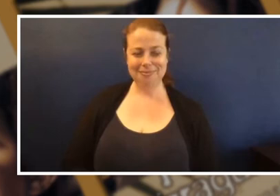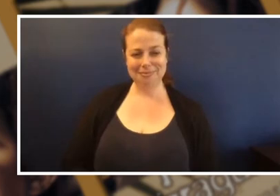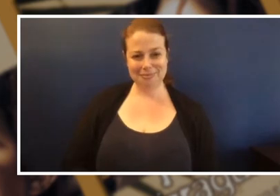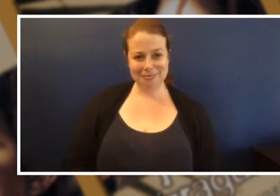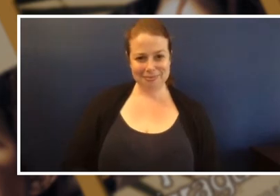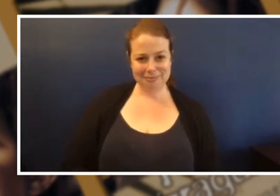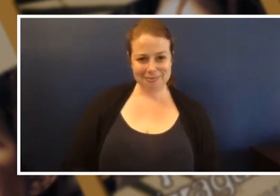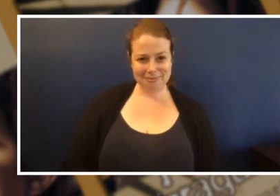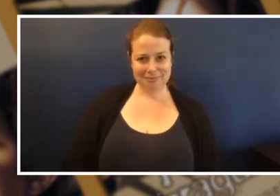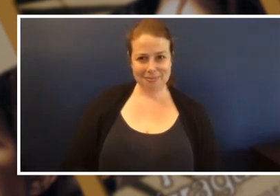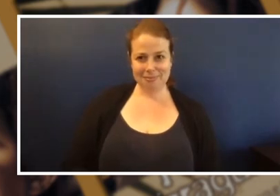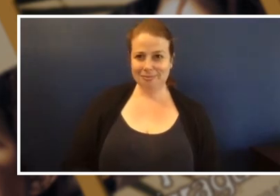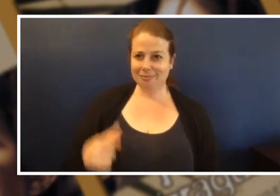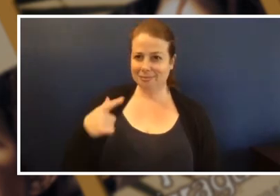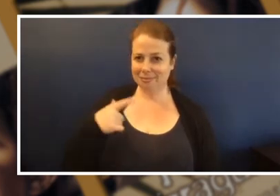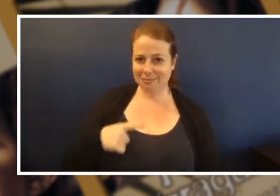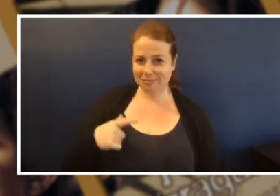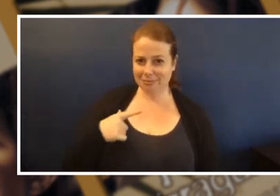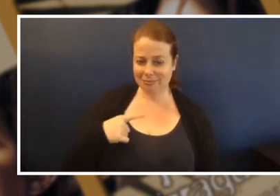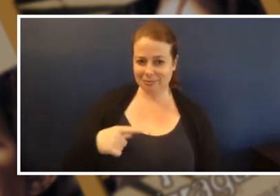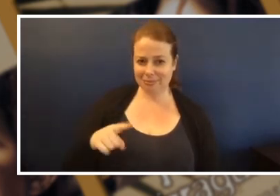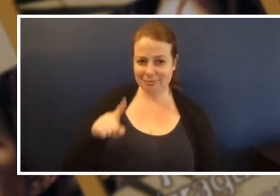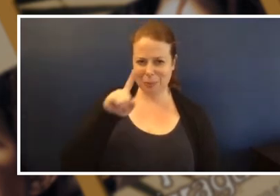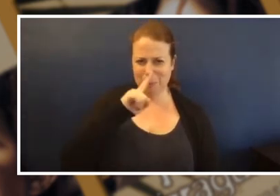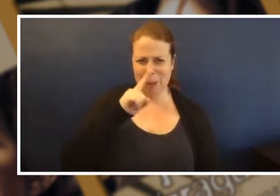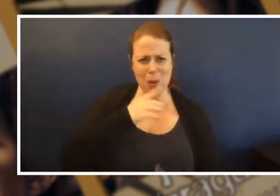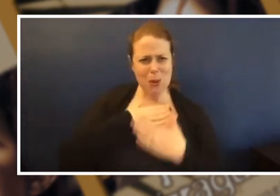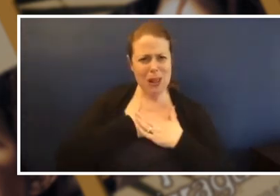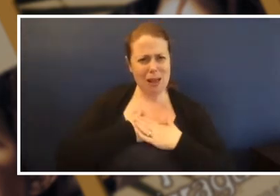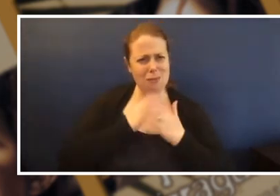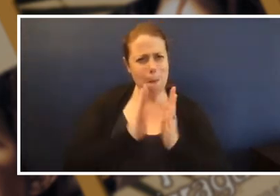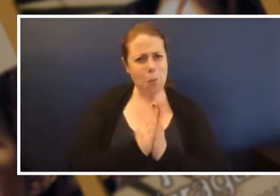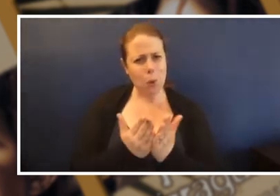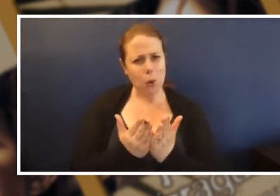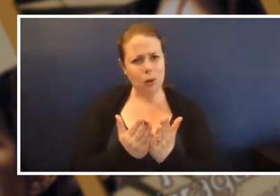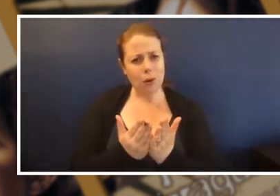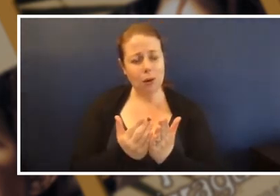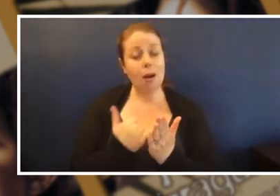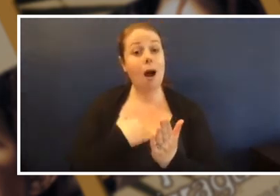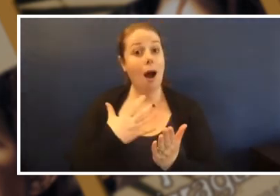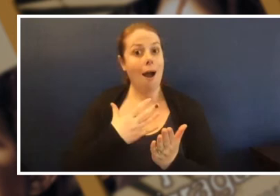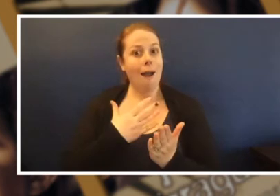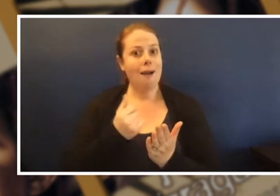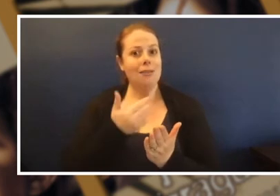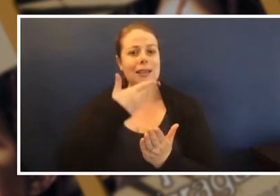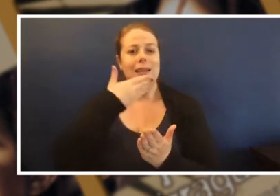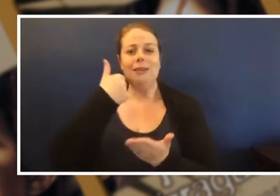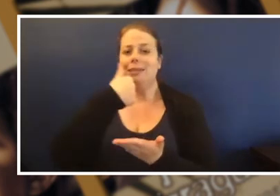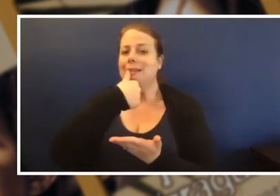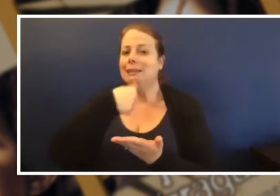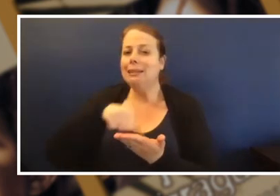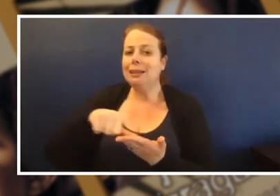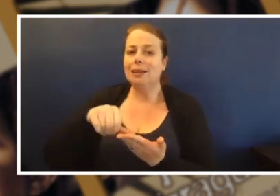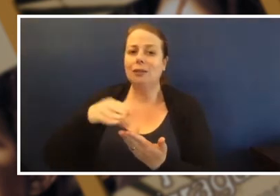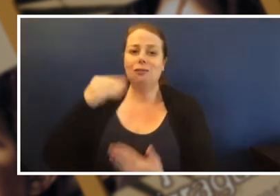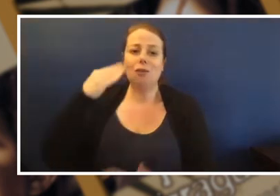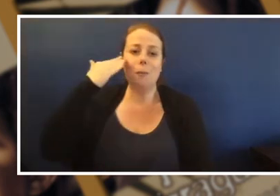Why do people love it, you know, I got a lovely letter from this lady in